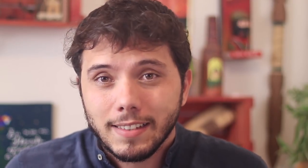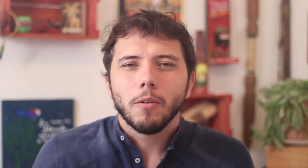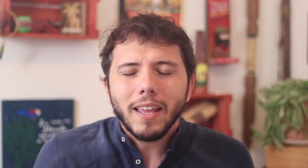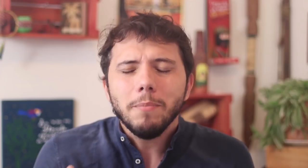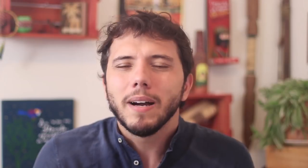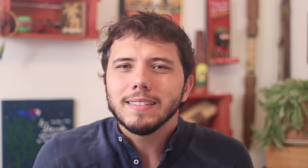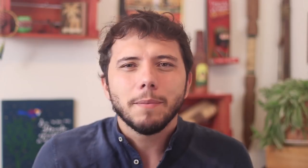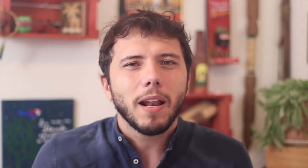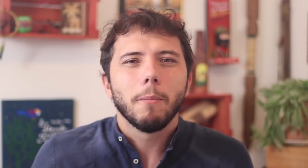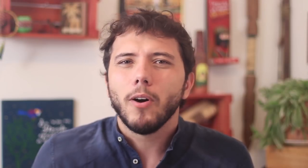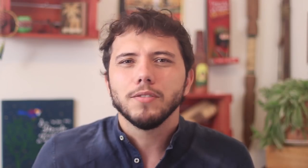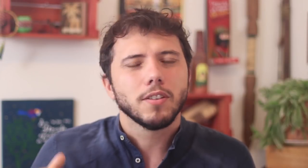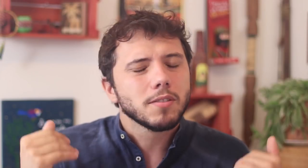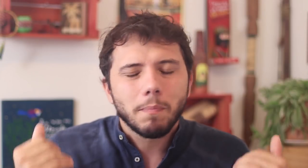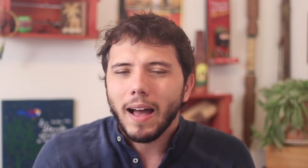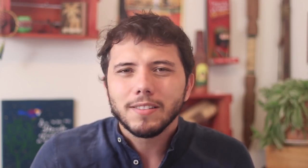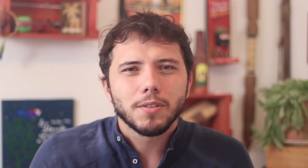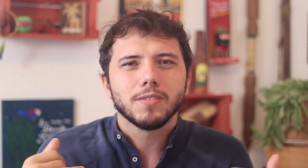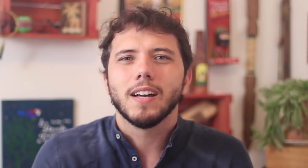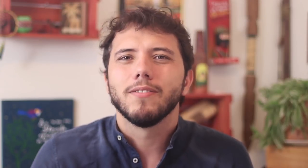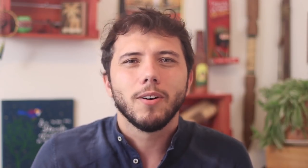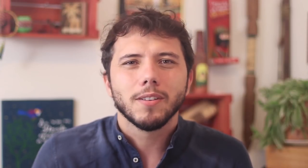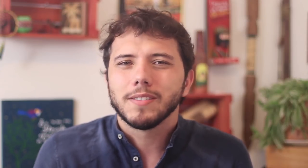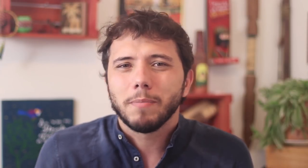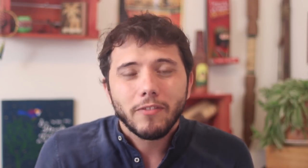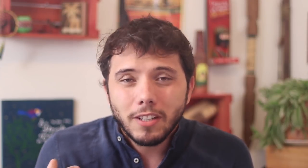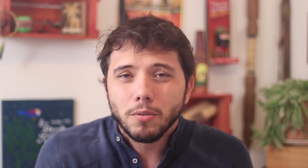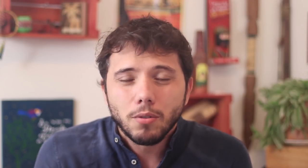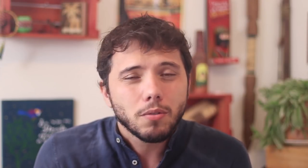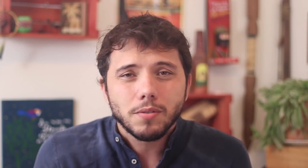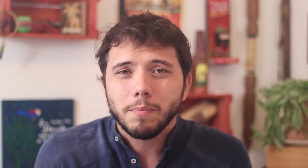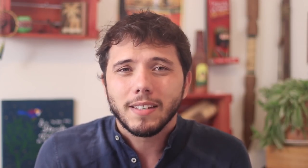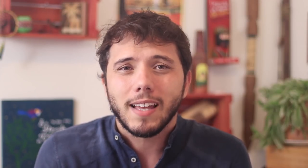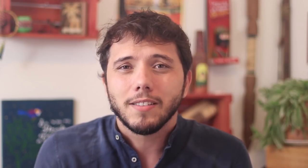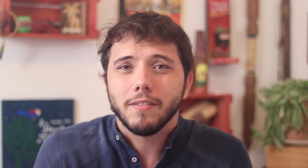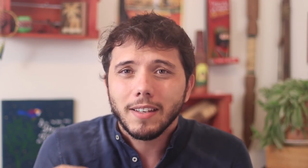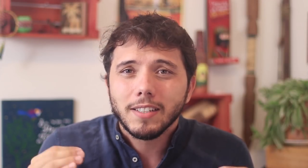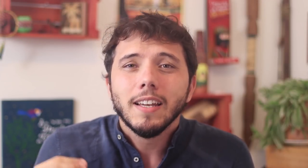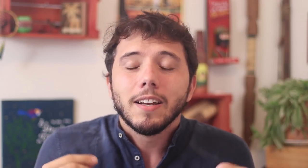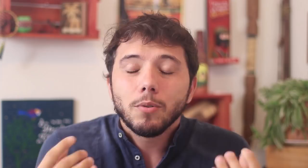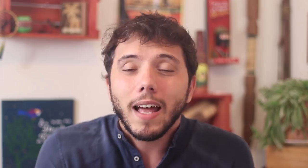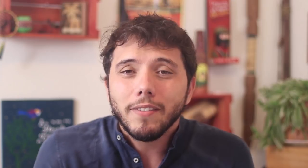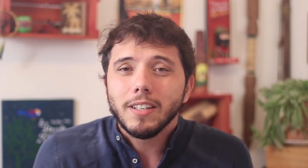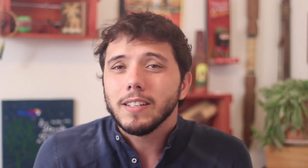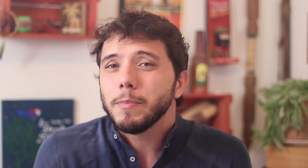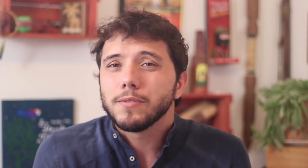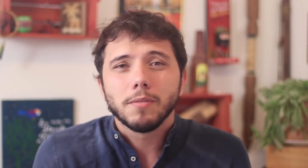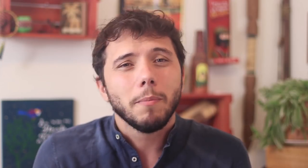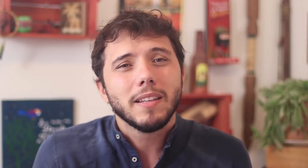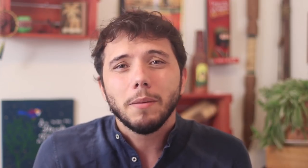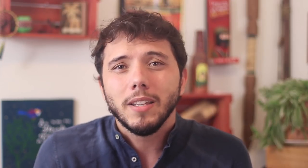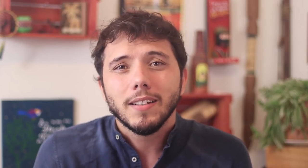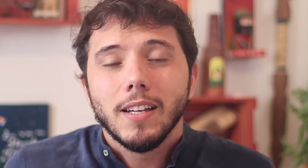How can he send to their deaths our parents and grandparent? Choosing the profit of business people over caring for people's lives in a pandemic.